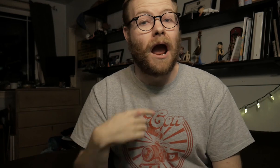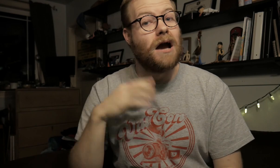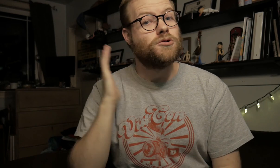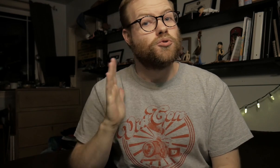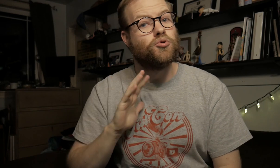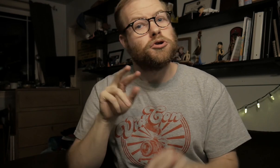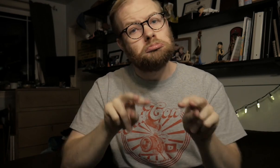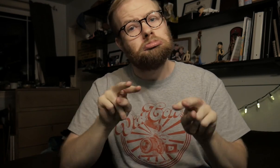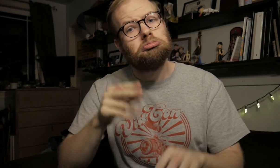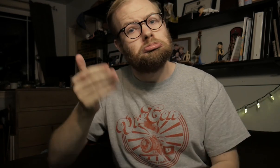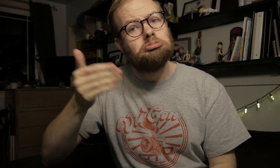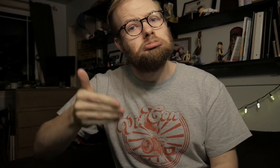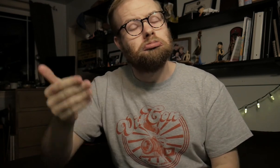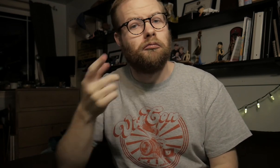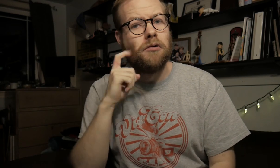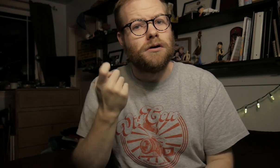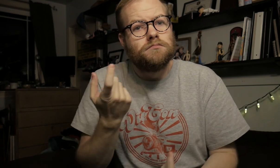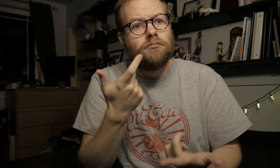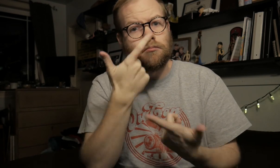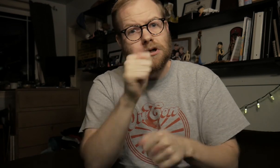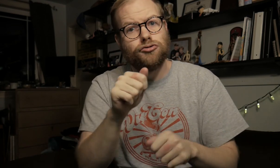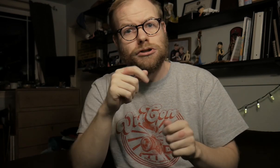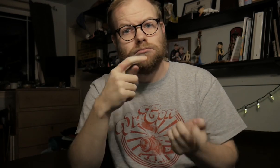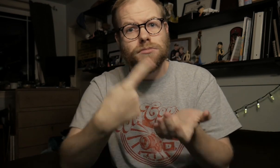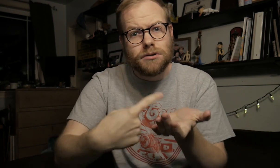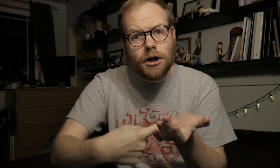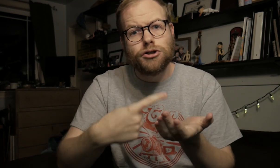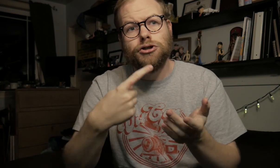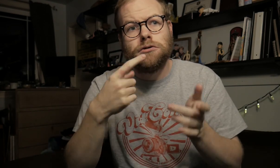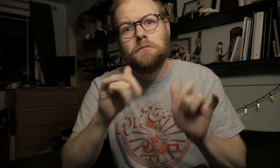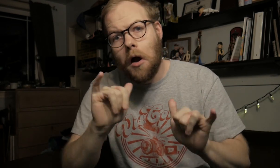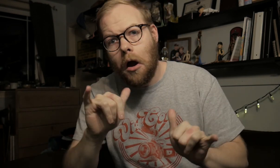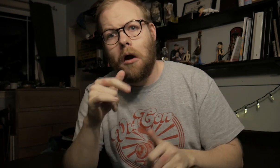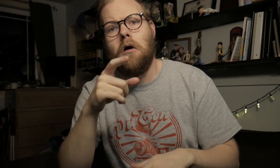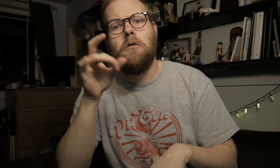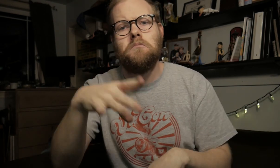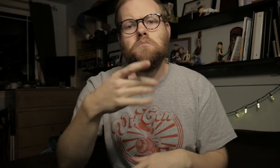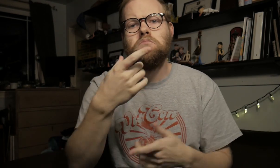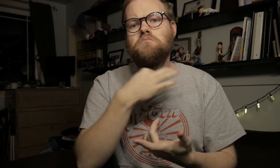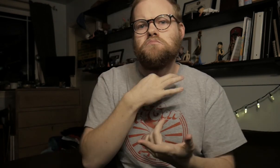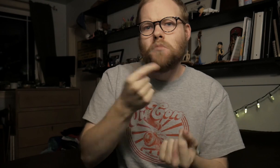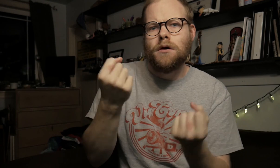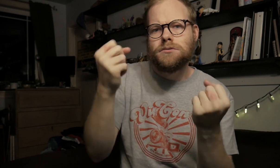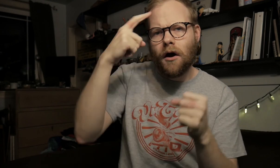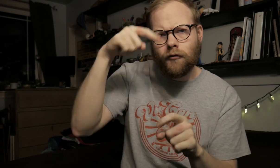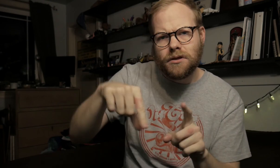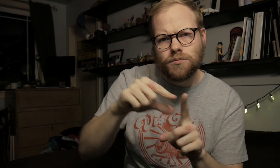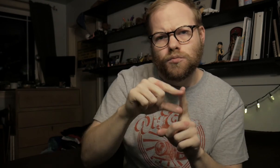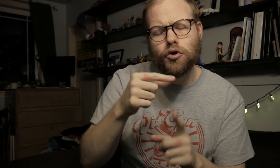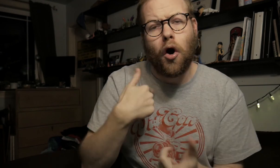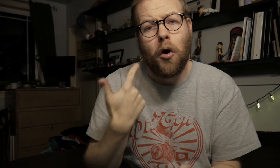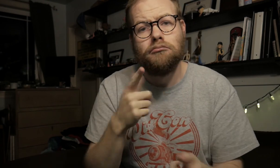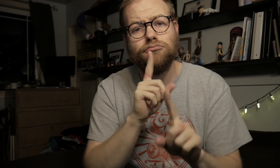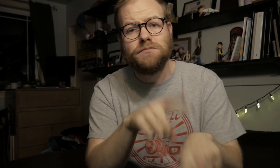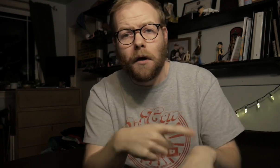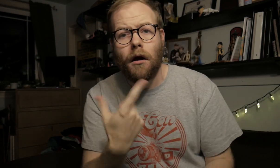I used to look at it frequently, because it had interesting discussions, people asking what the sign is for this word, and I'd respond.